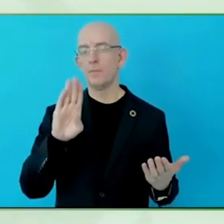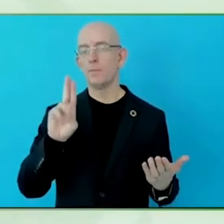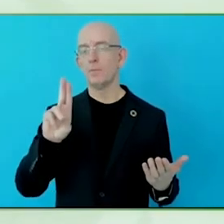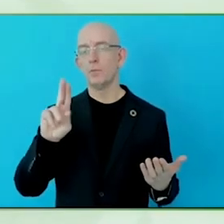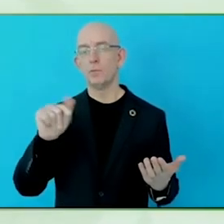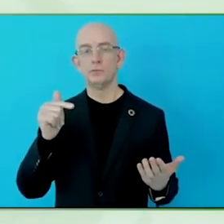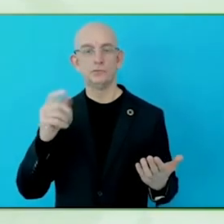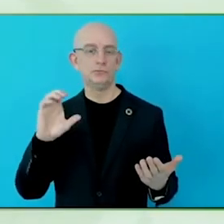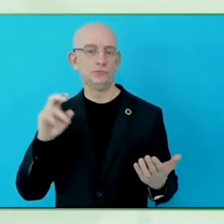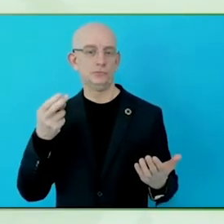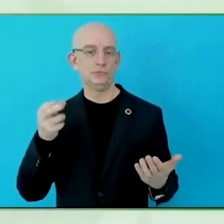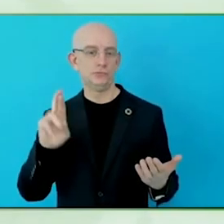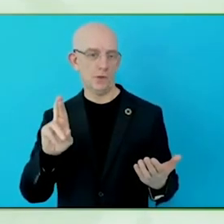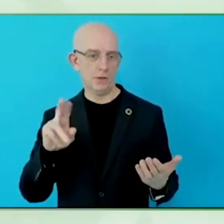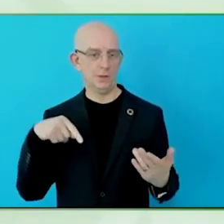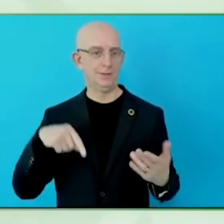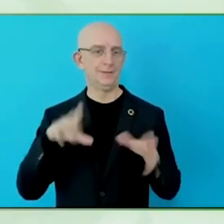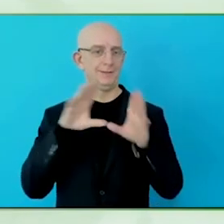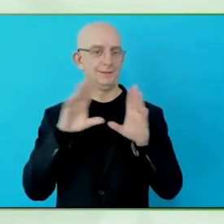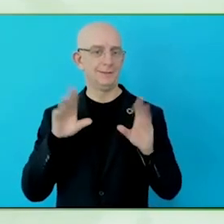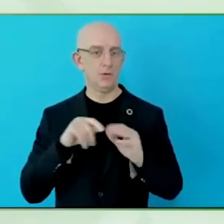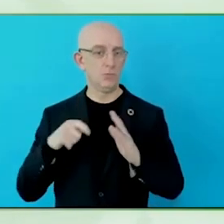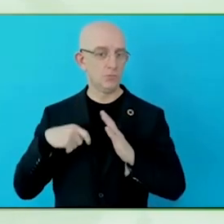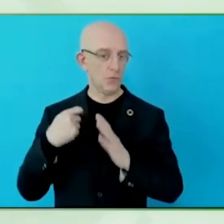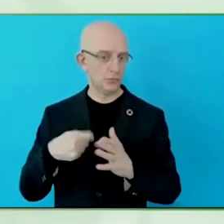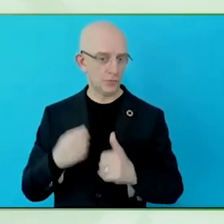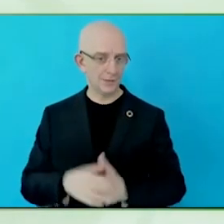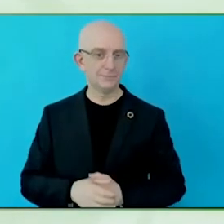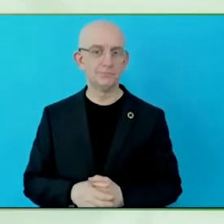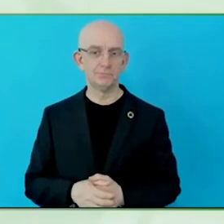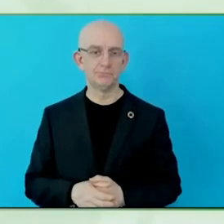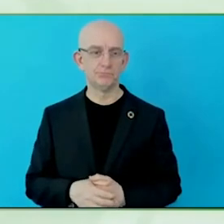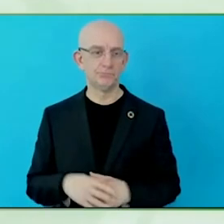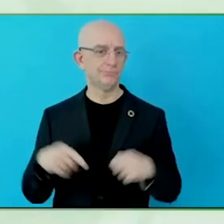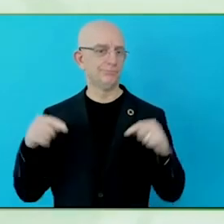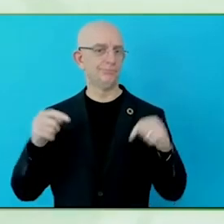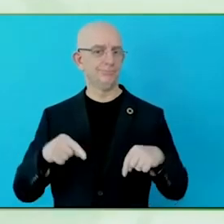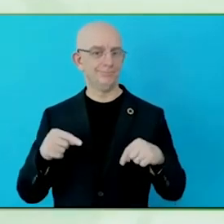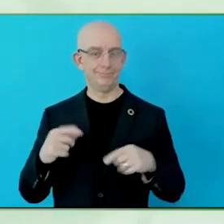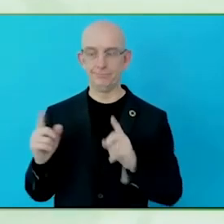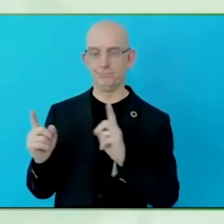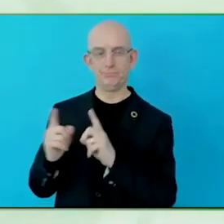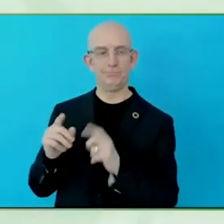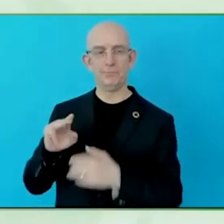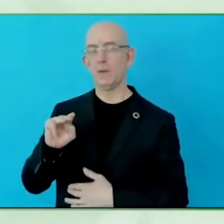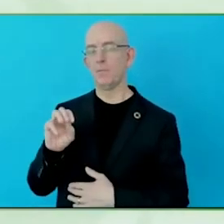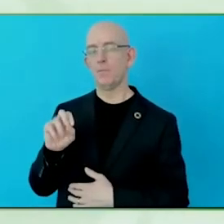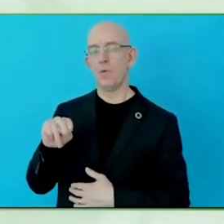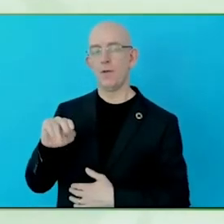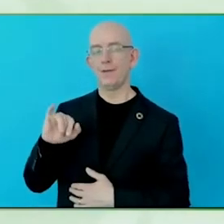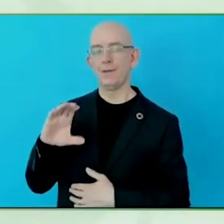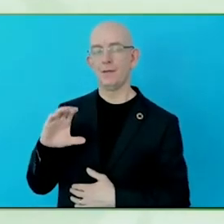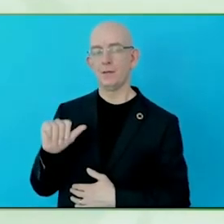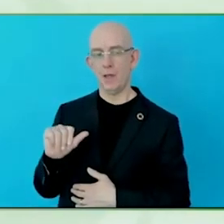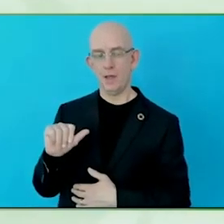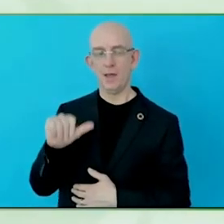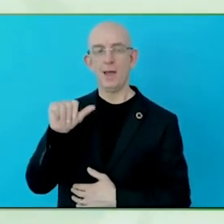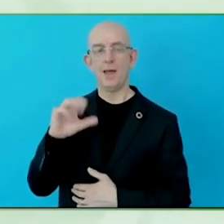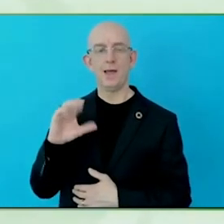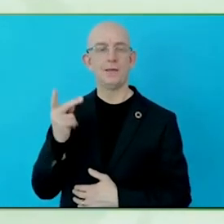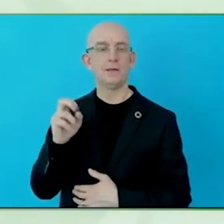and Bianca Prins of ING Bank on my far left.